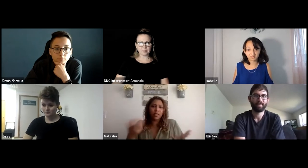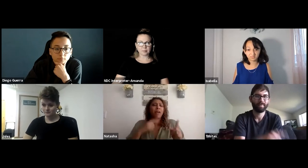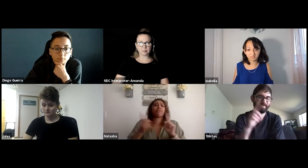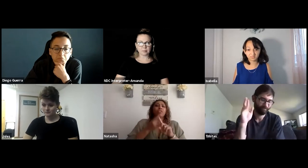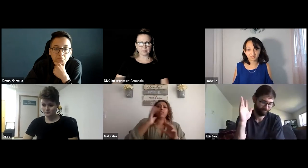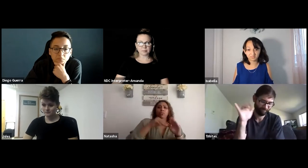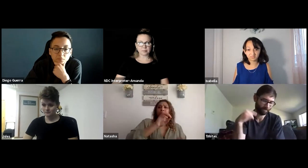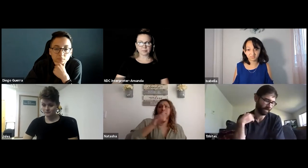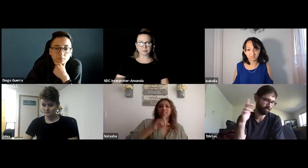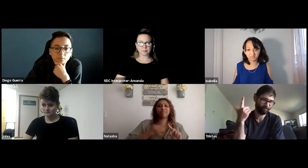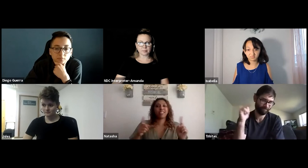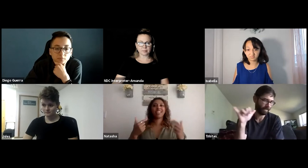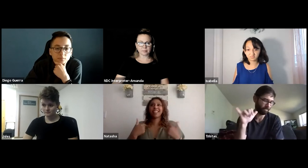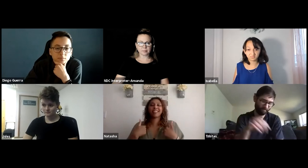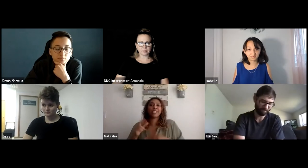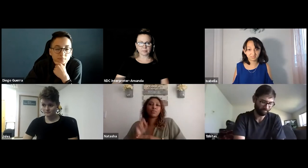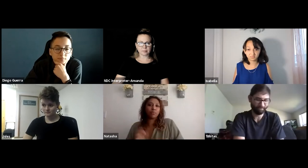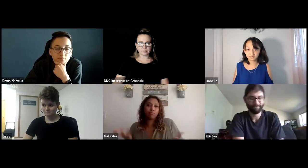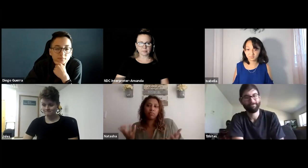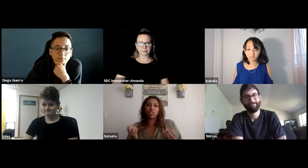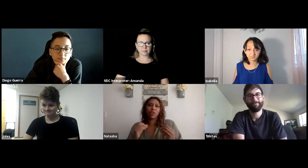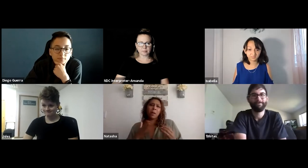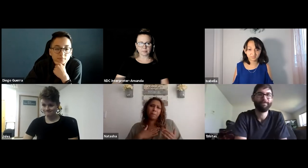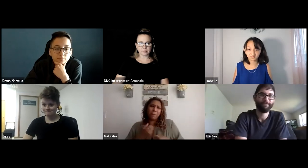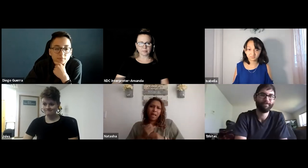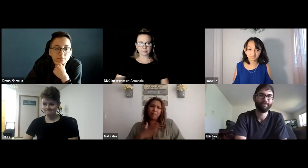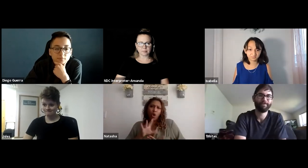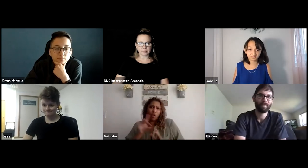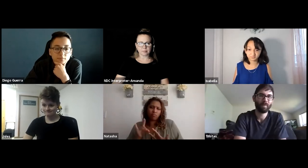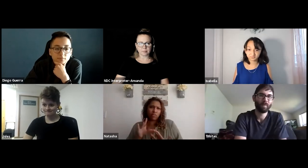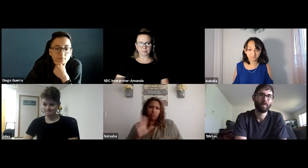And I thought well, I grew up in a hearing society and I've been mainstreamed, right?